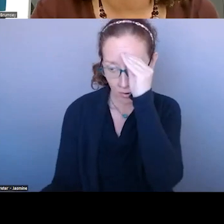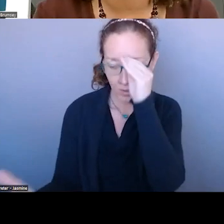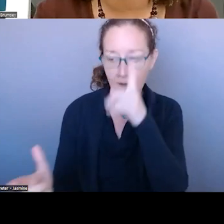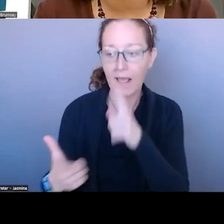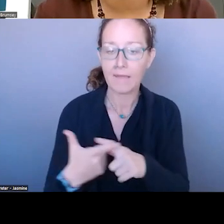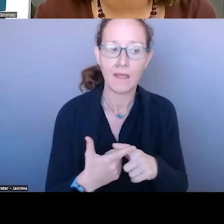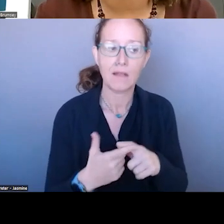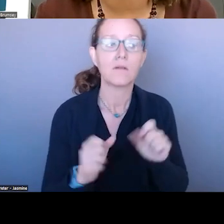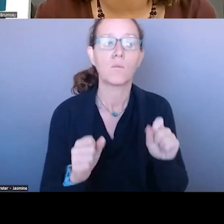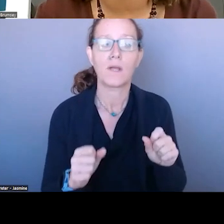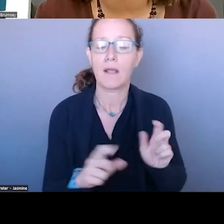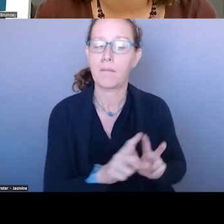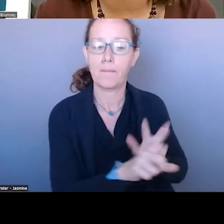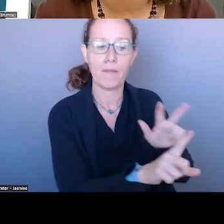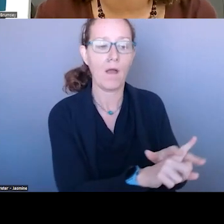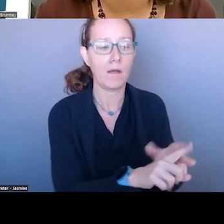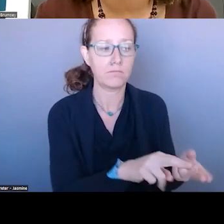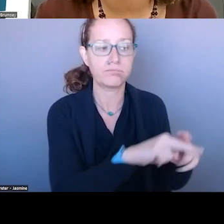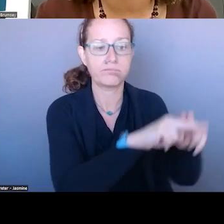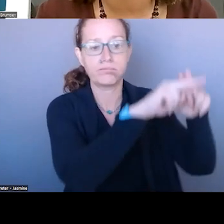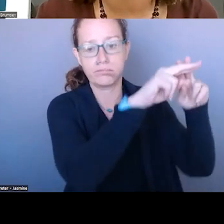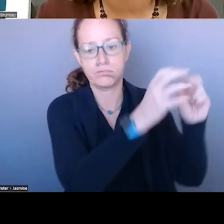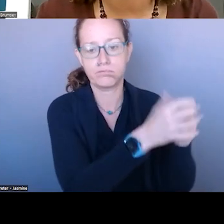YOU SEE THE LINK FOR THE PREVIOUS SESSION IN THE CHAT.